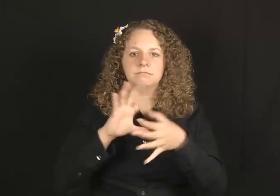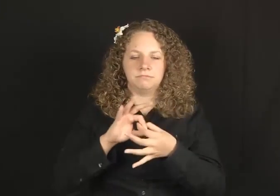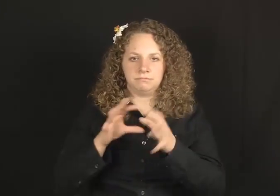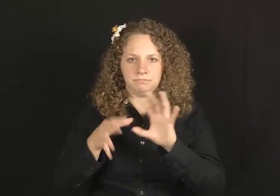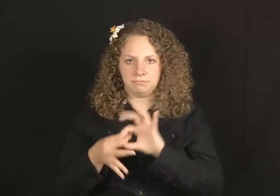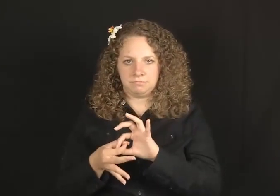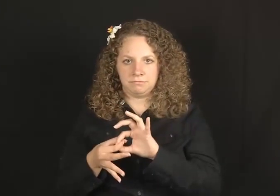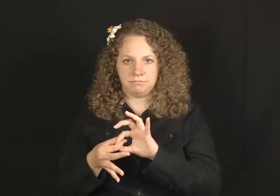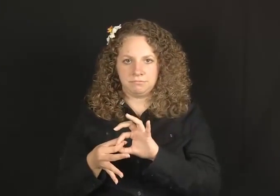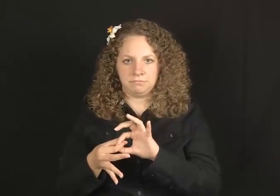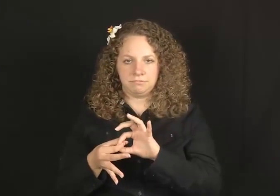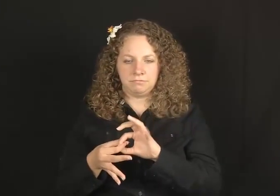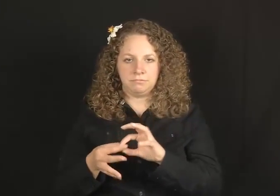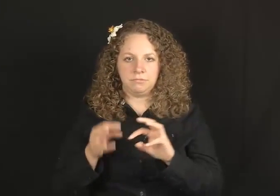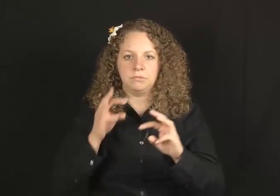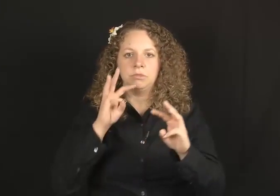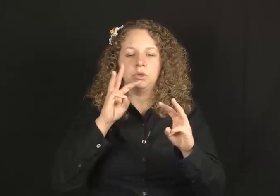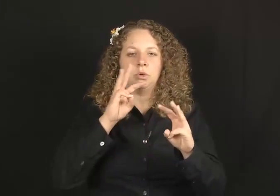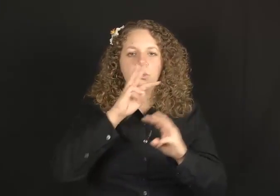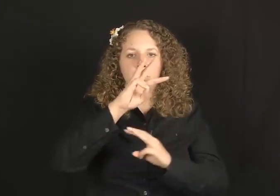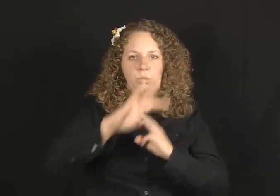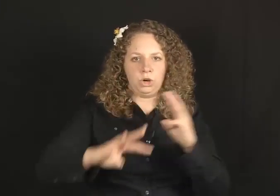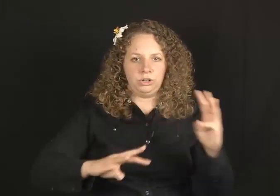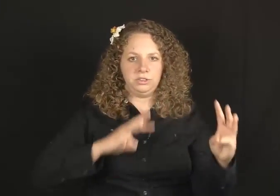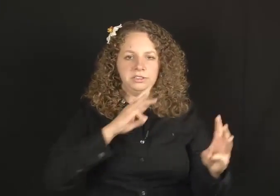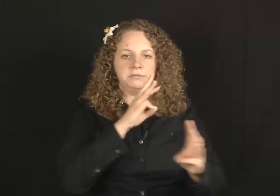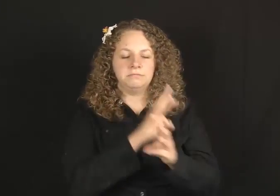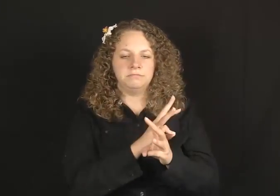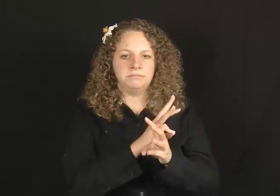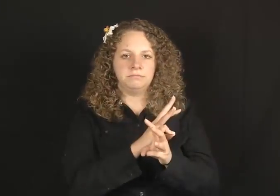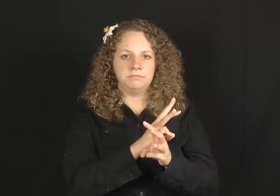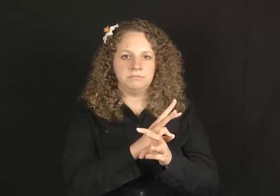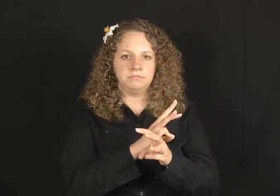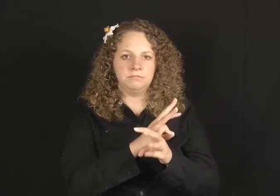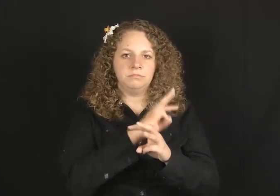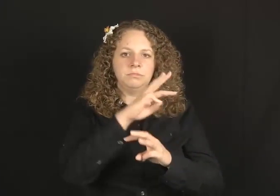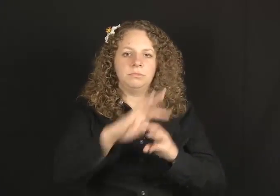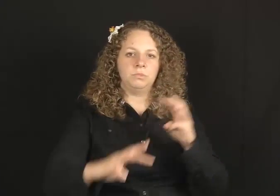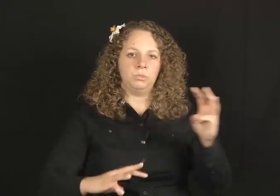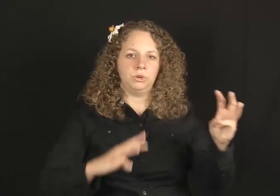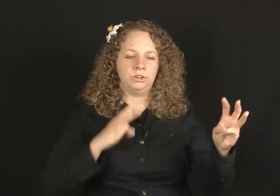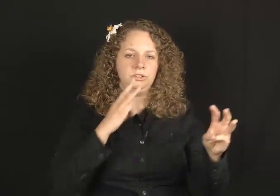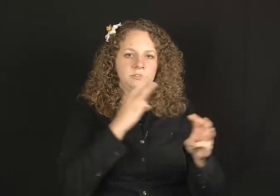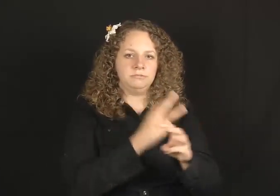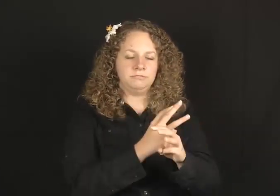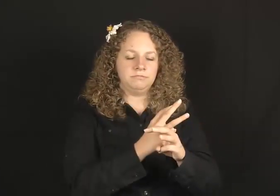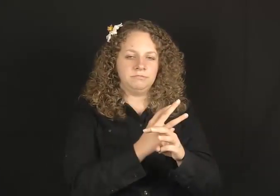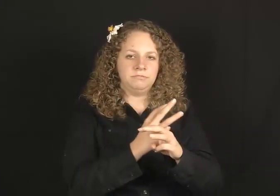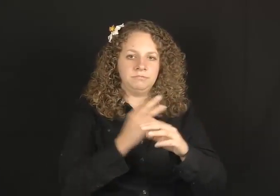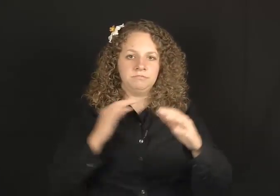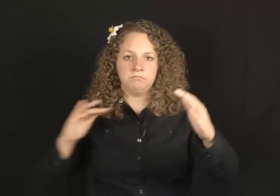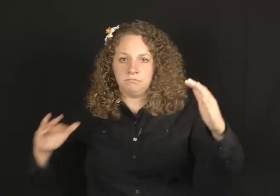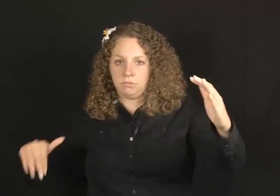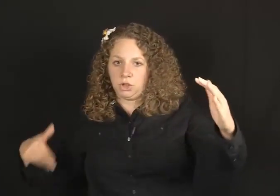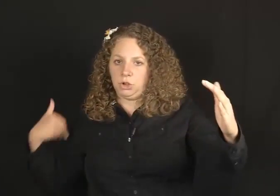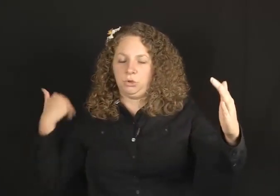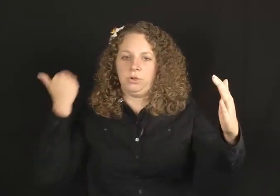OLYMPICS. WORLD.